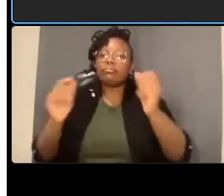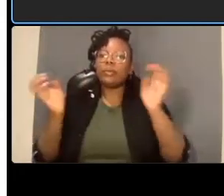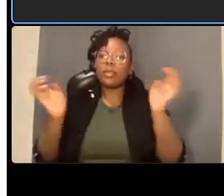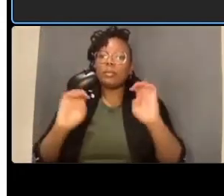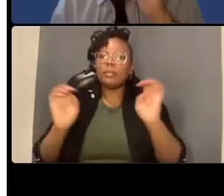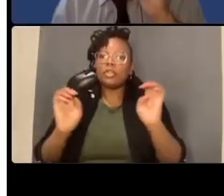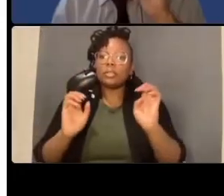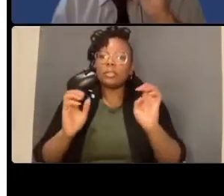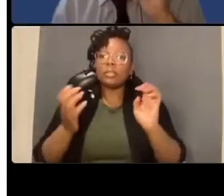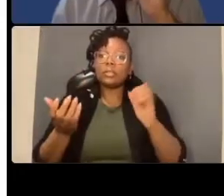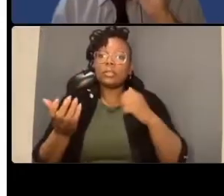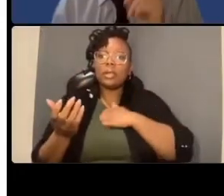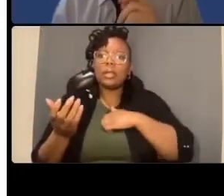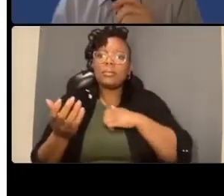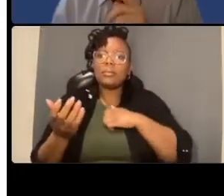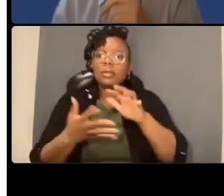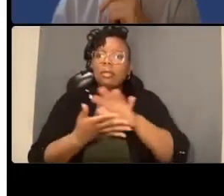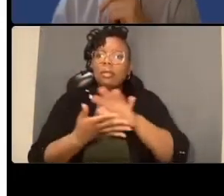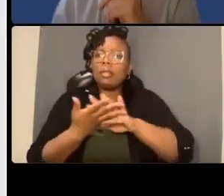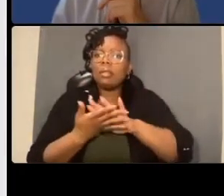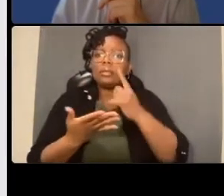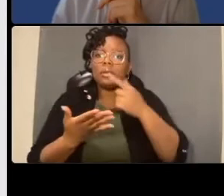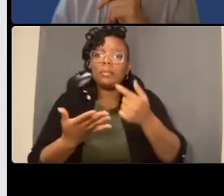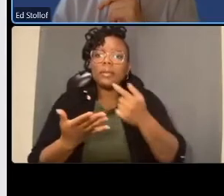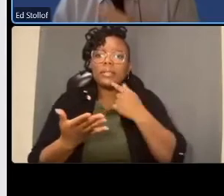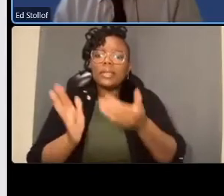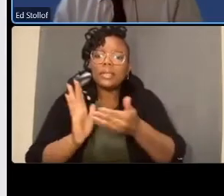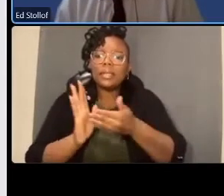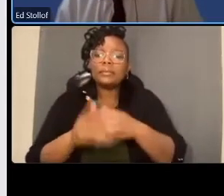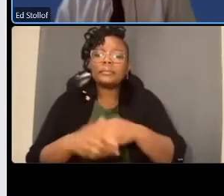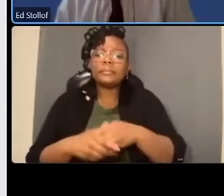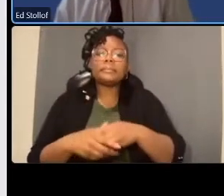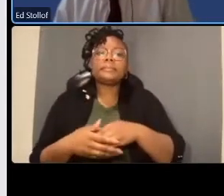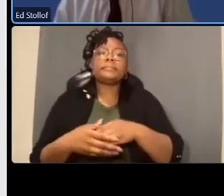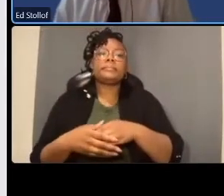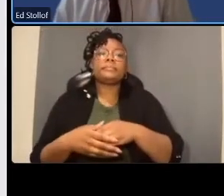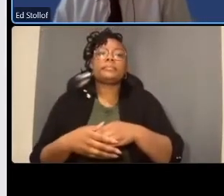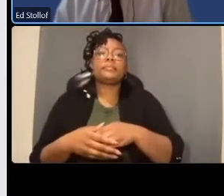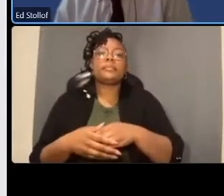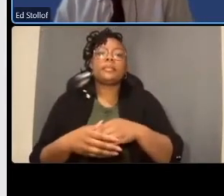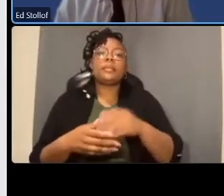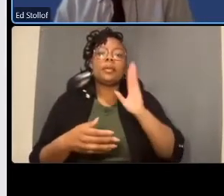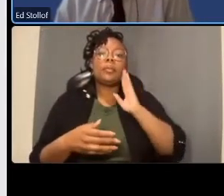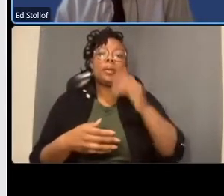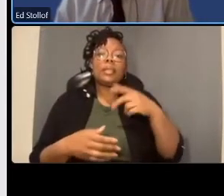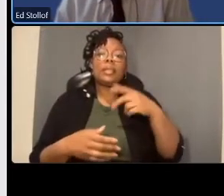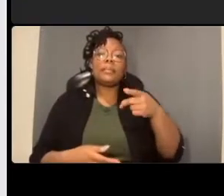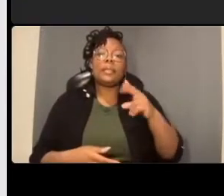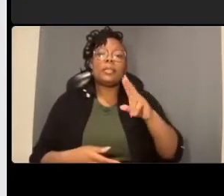will there be a pudo at sunrise assisted living facilities often ambulance fire trucks